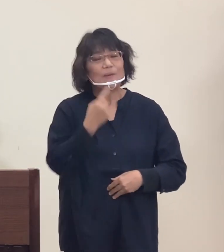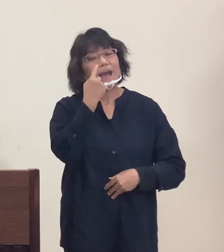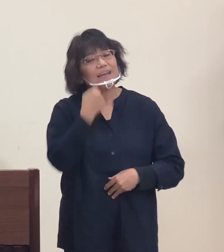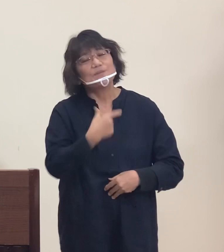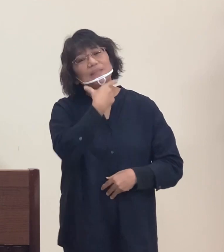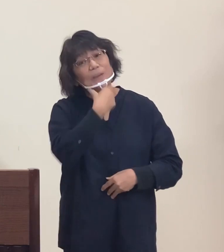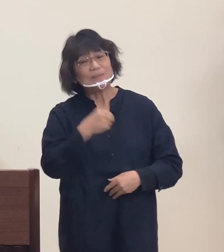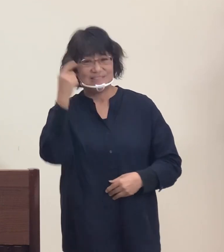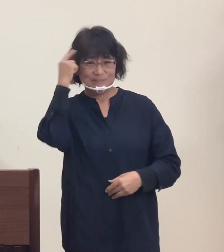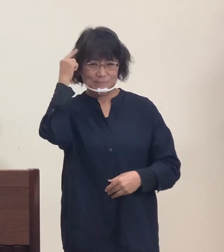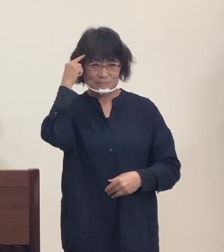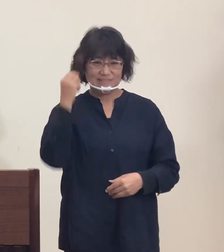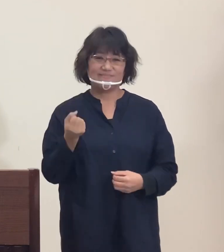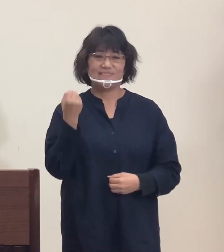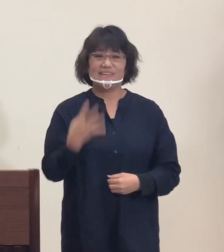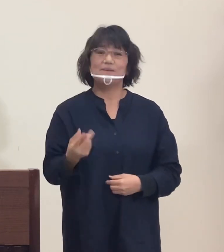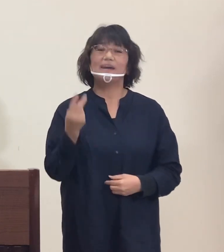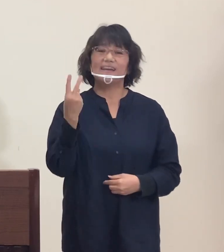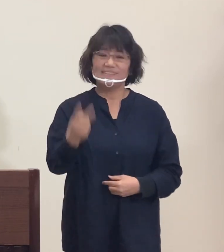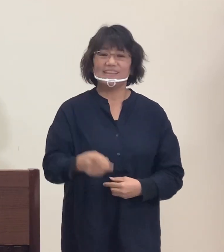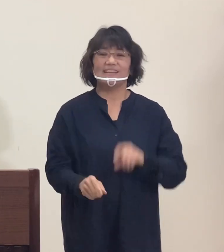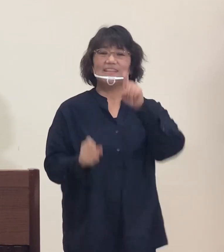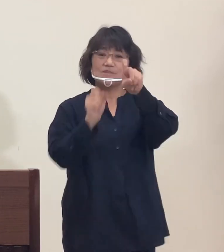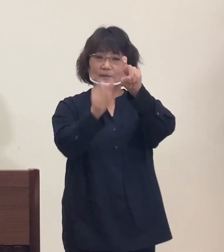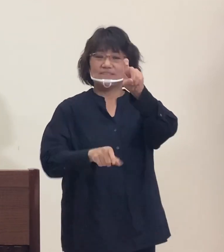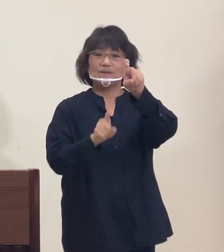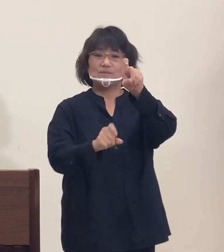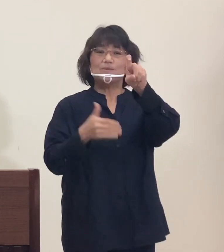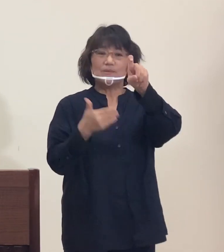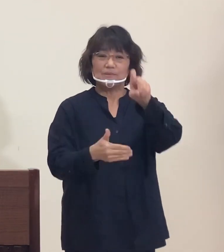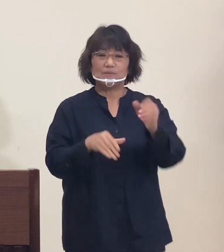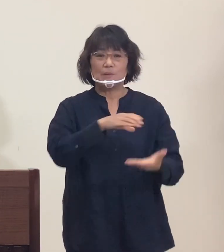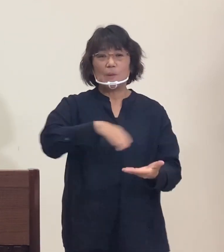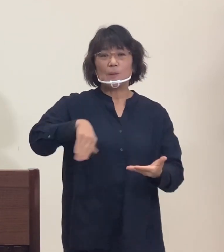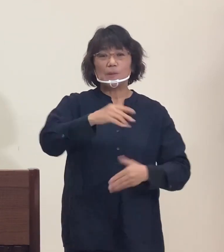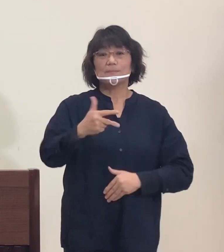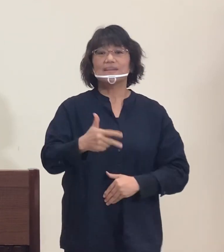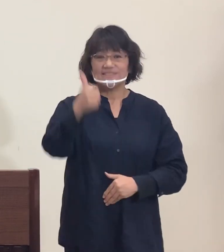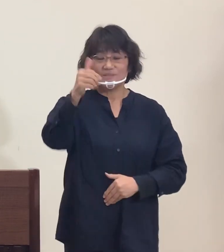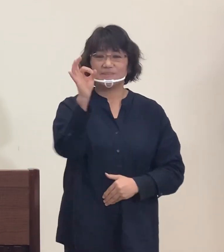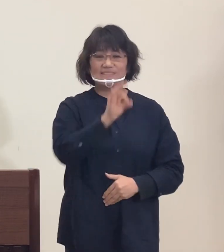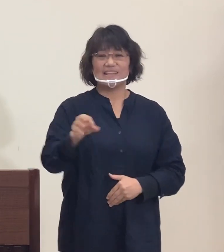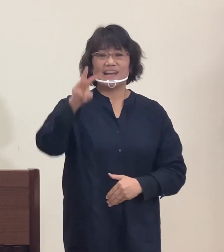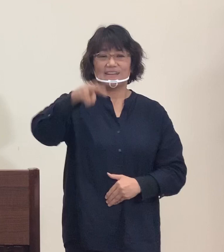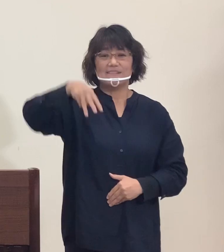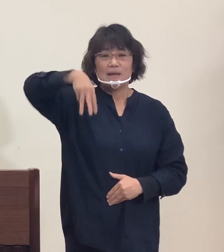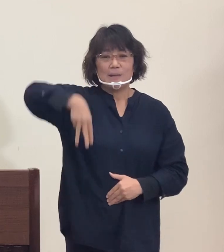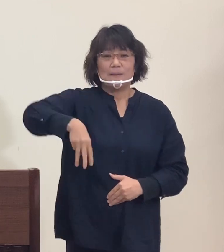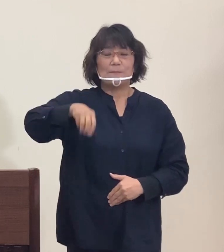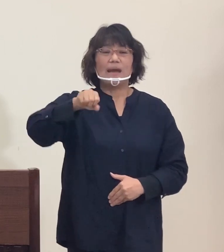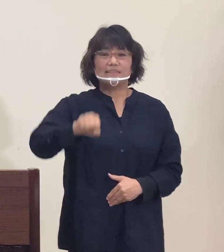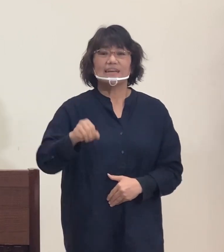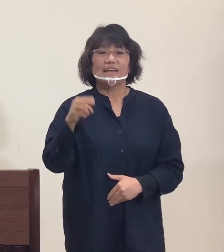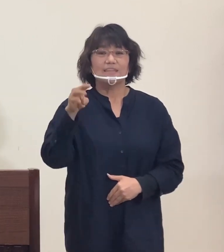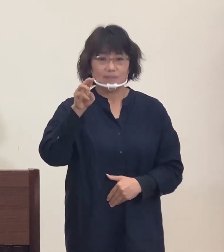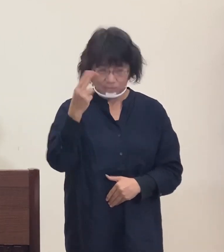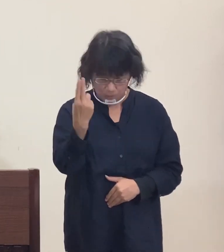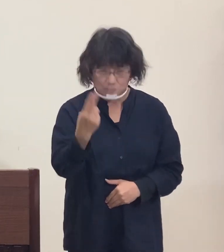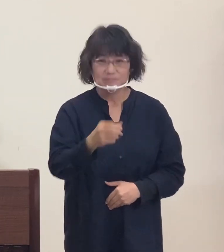19th of October, 2020 Mayor of Koriyama CIty, Masato Shinagawa Thank you for your attention.